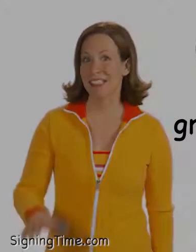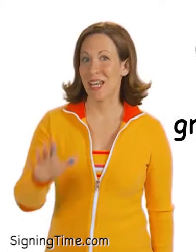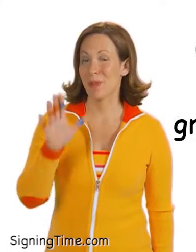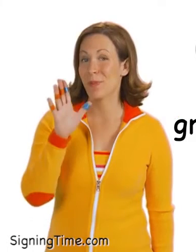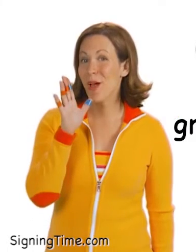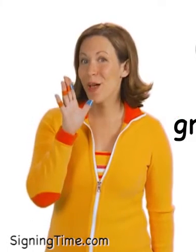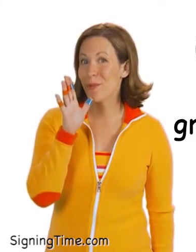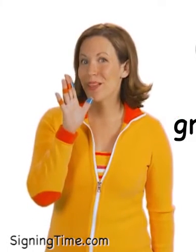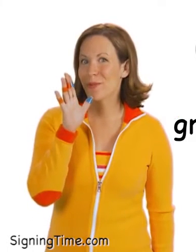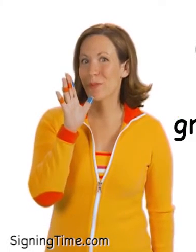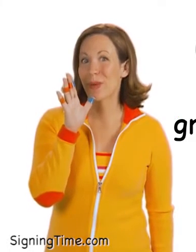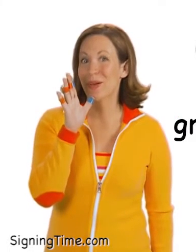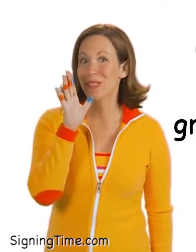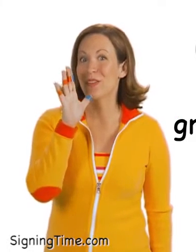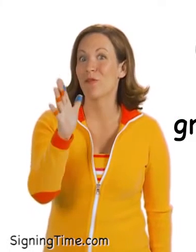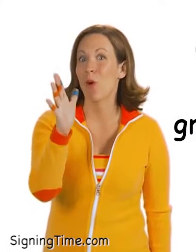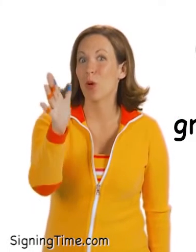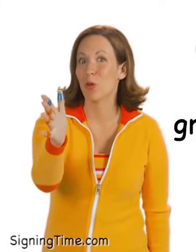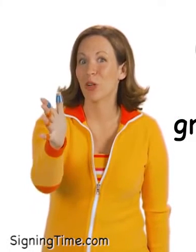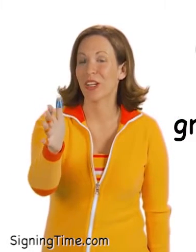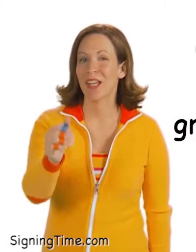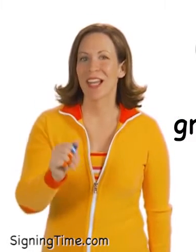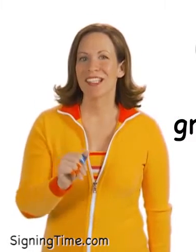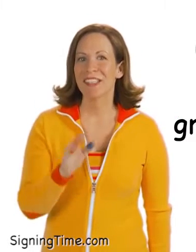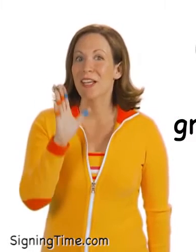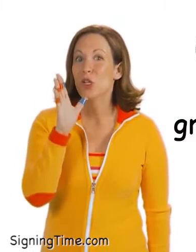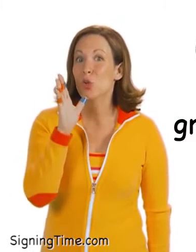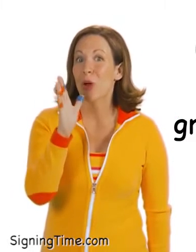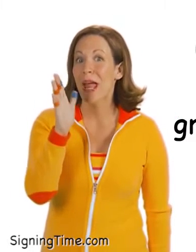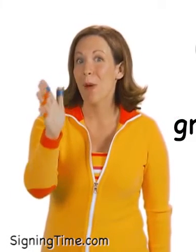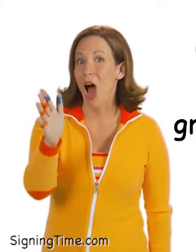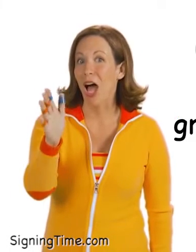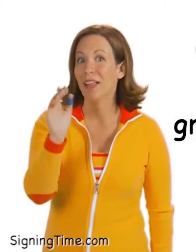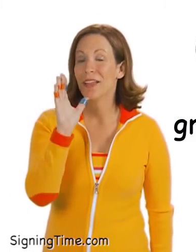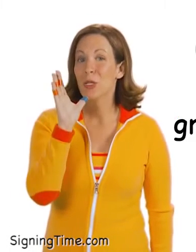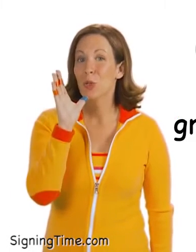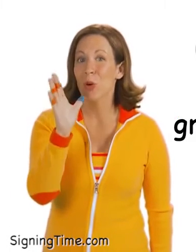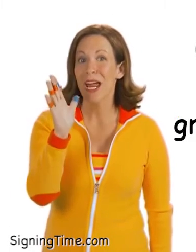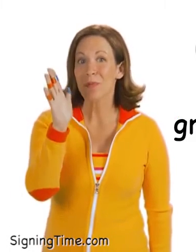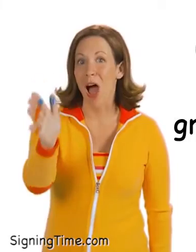Same as mom, but bounce it forward! Sign grandma. Grandma!